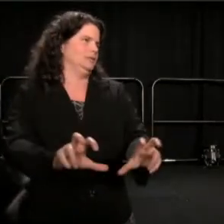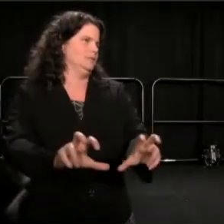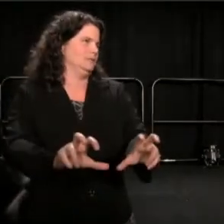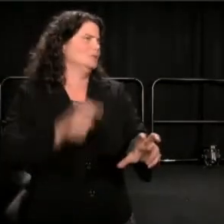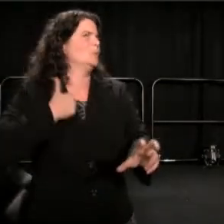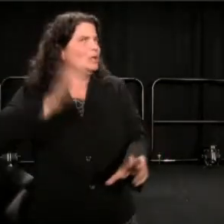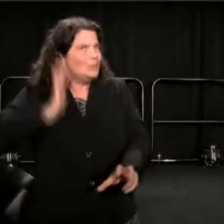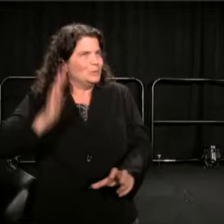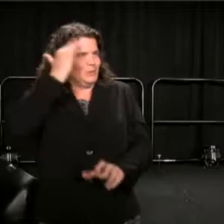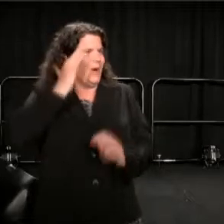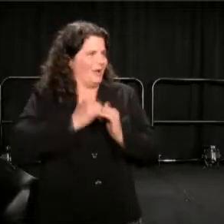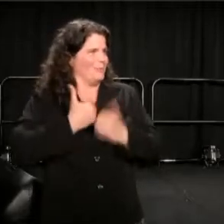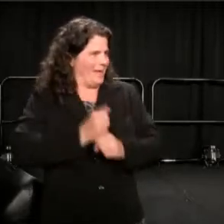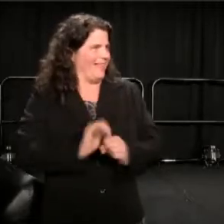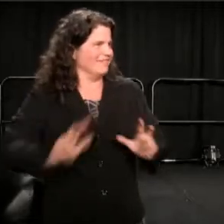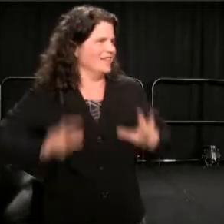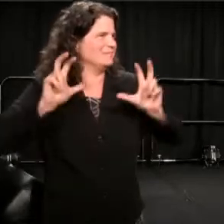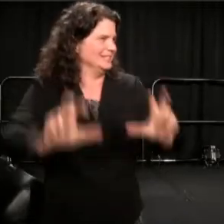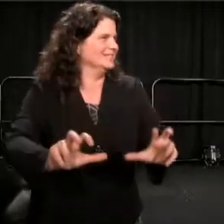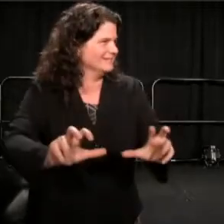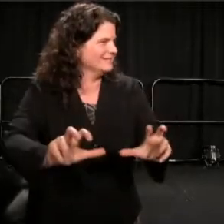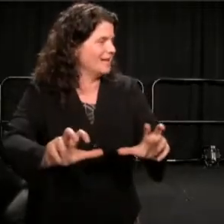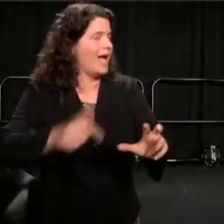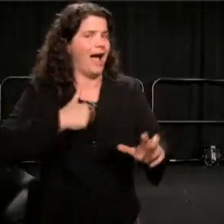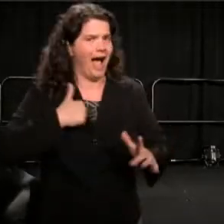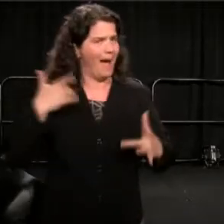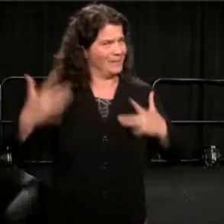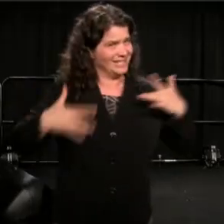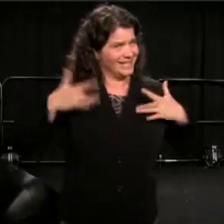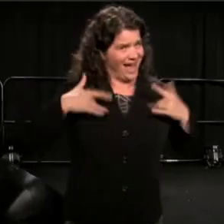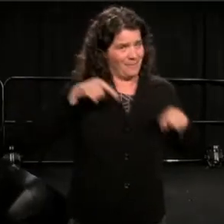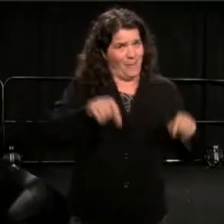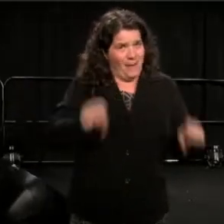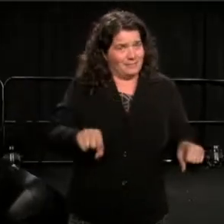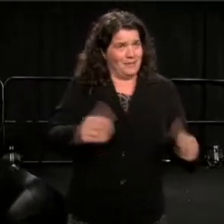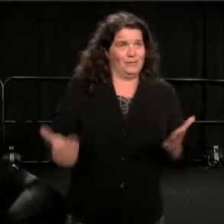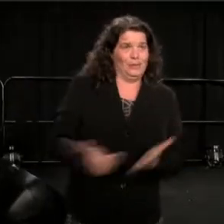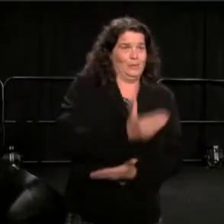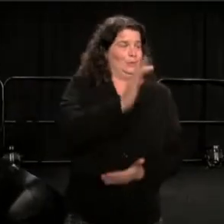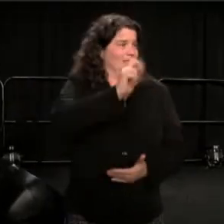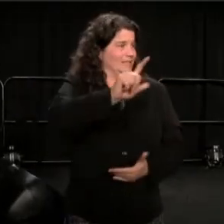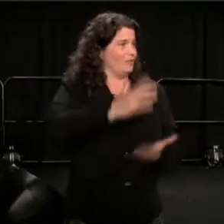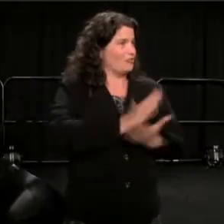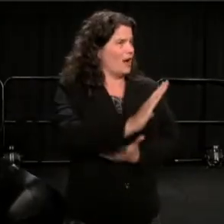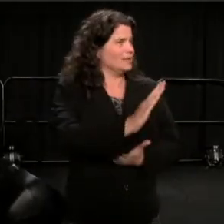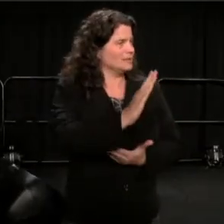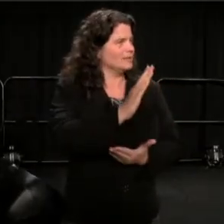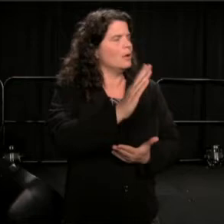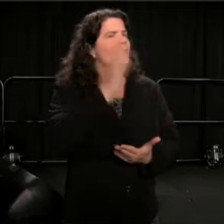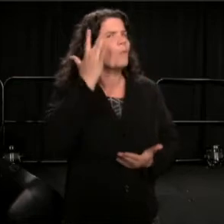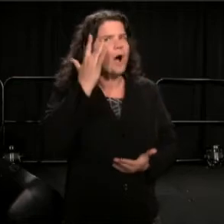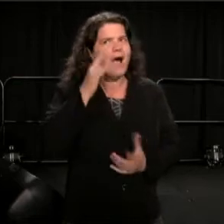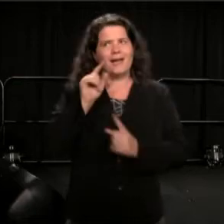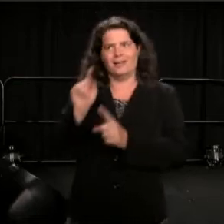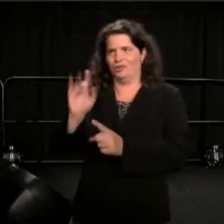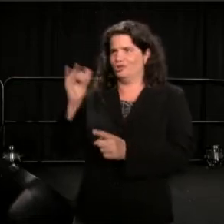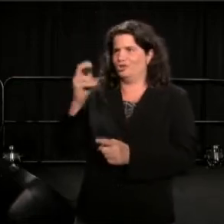of a new Civil Rights Movement, especially because, of John O'Neill's work, and the Journal of the Free Southern Theater.